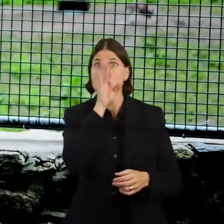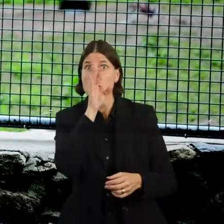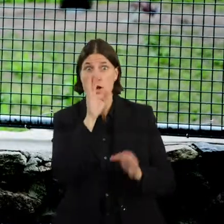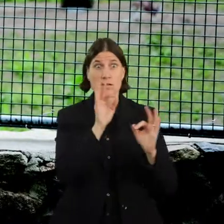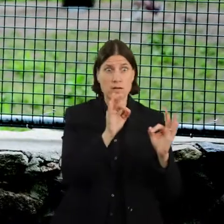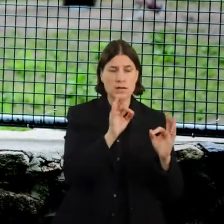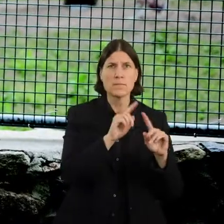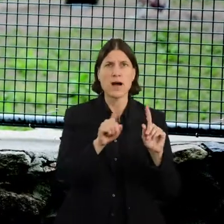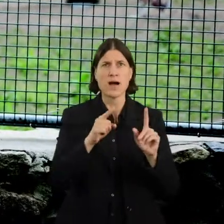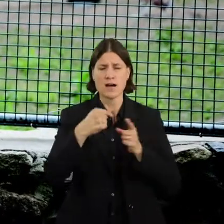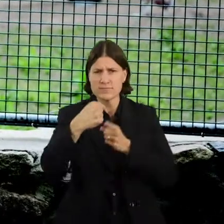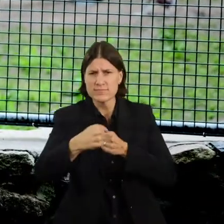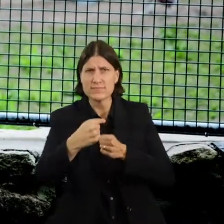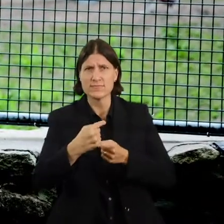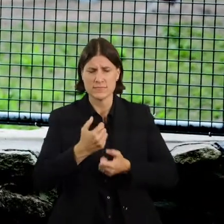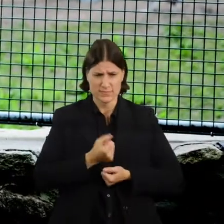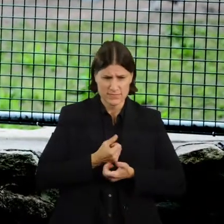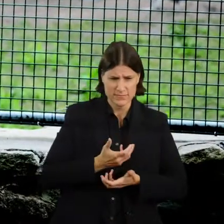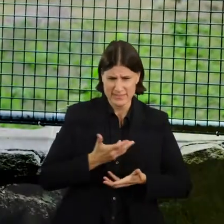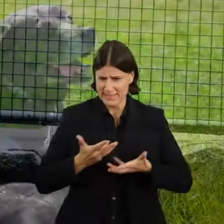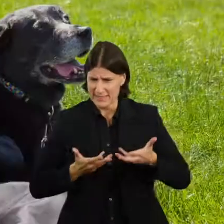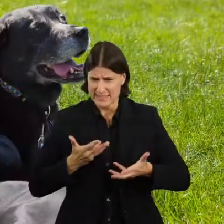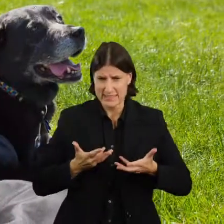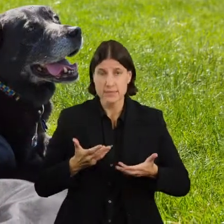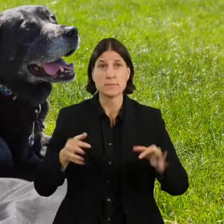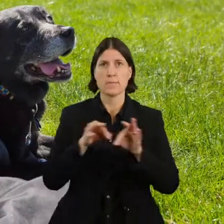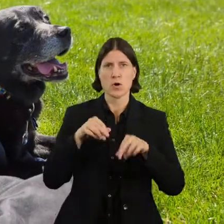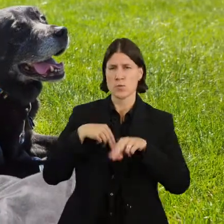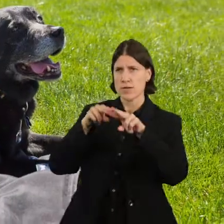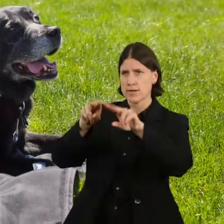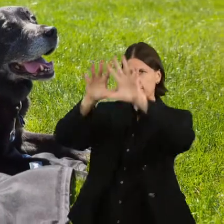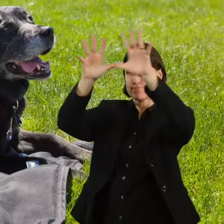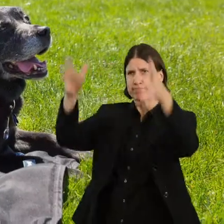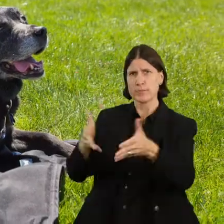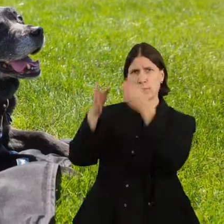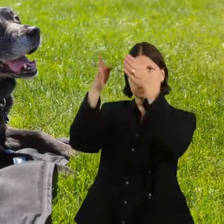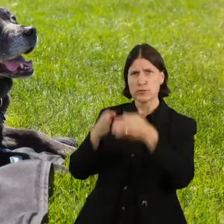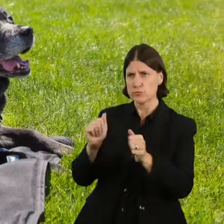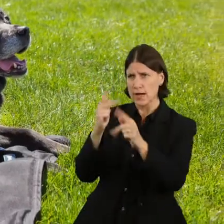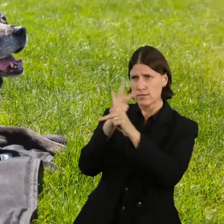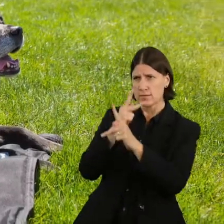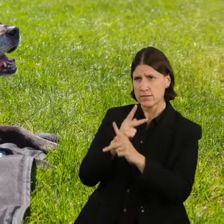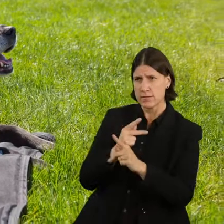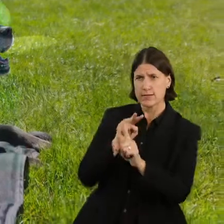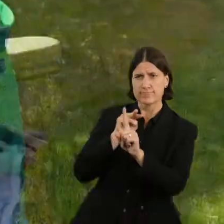difficulty expressing her or his perspective, or communicates in ways other than language.